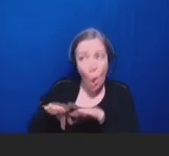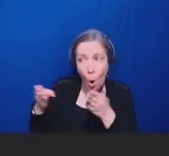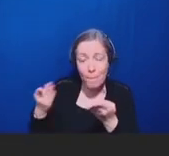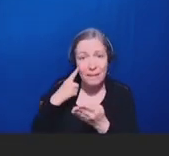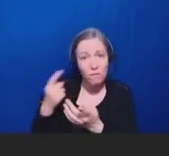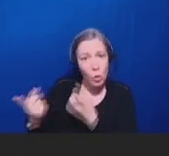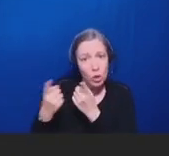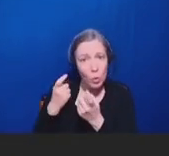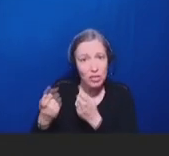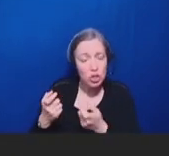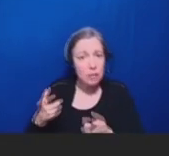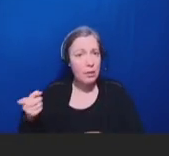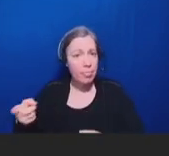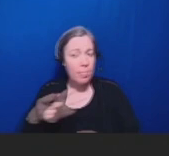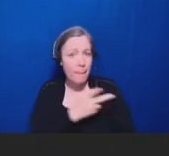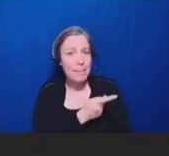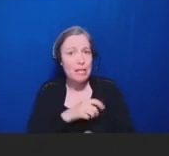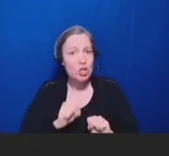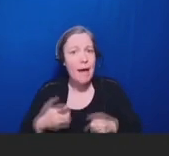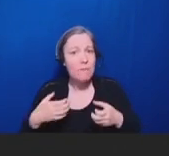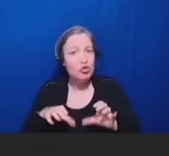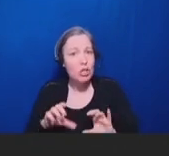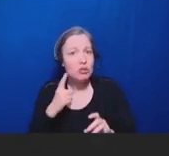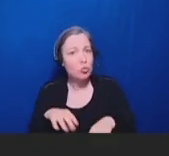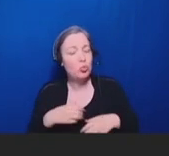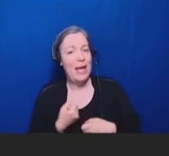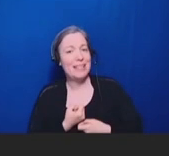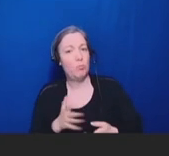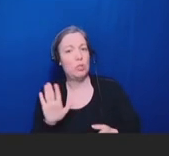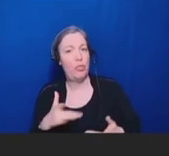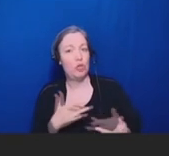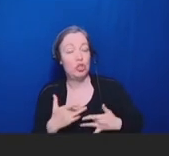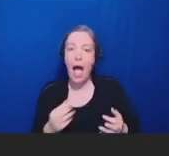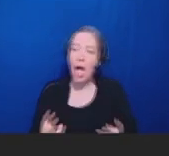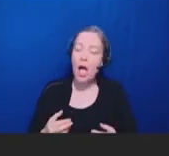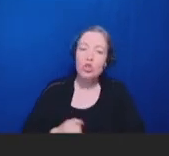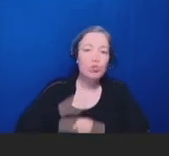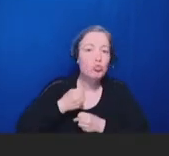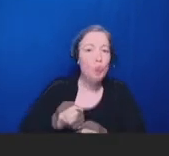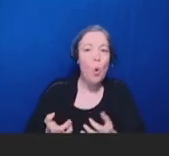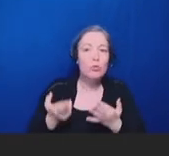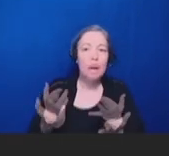they might have. And the reason I recommend this so strongly is because there is a -- oh,